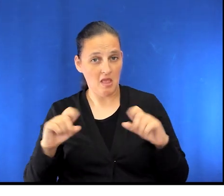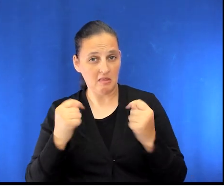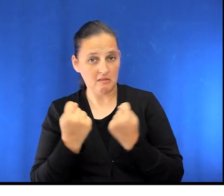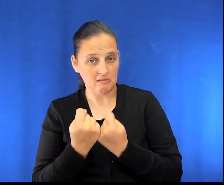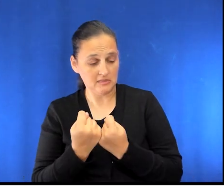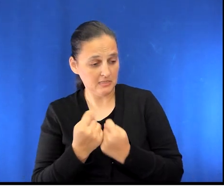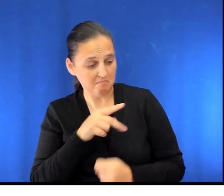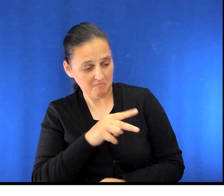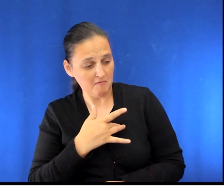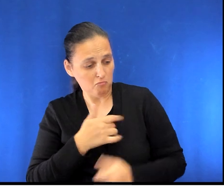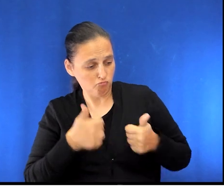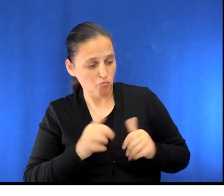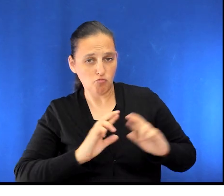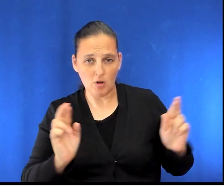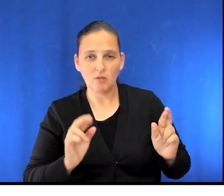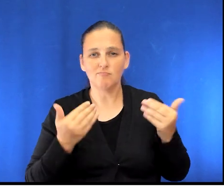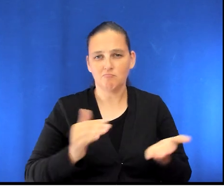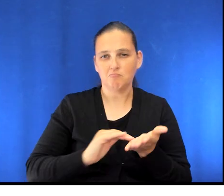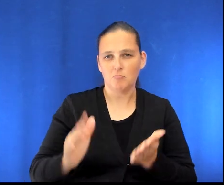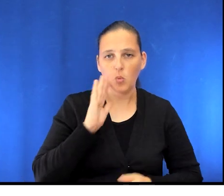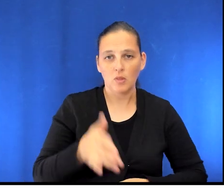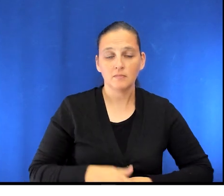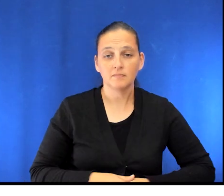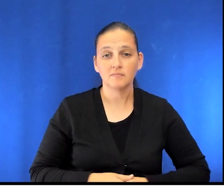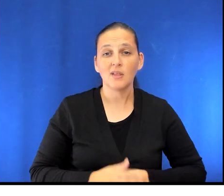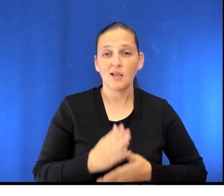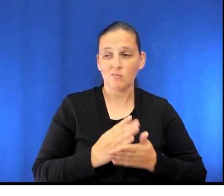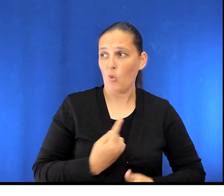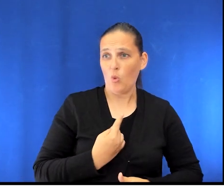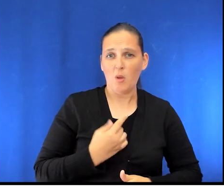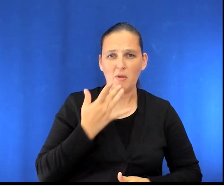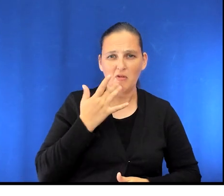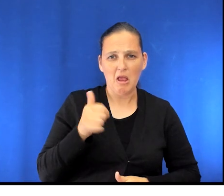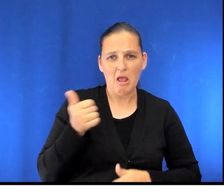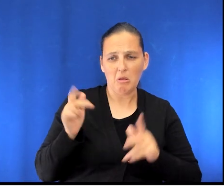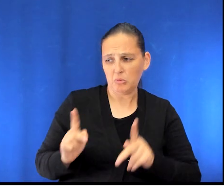Some people find it helpful to have someone with them when they first go home, either a family member or friend.